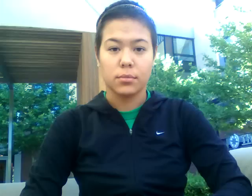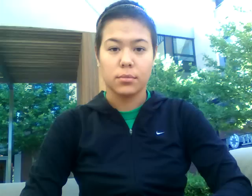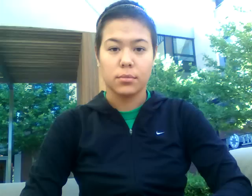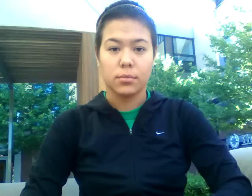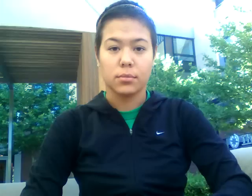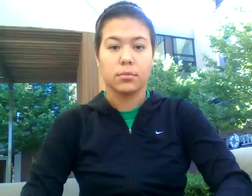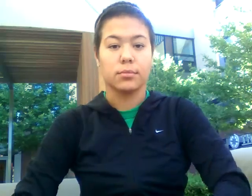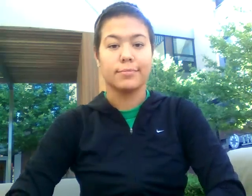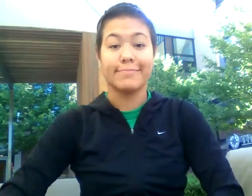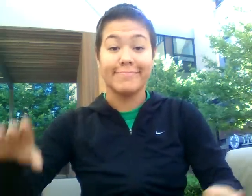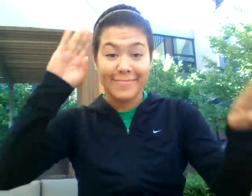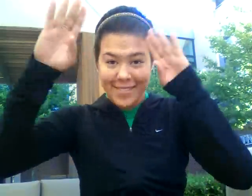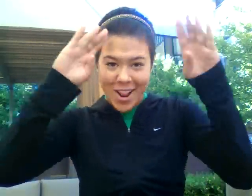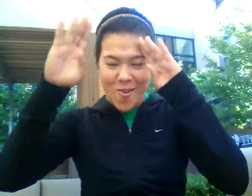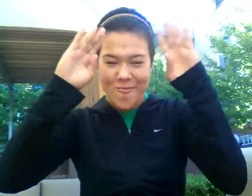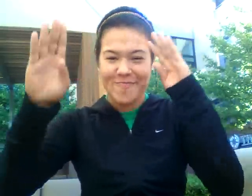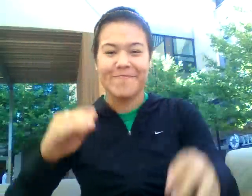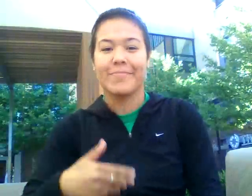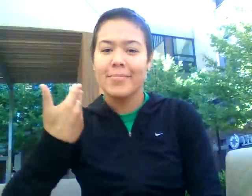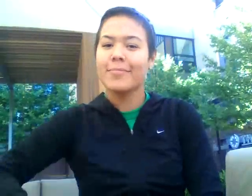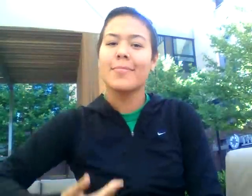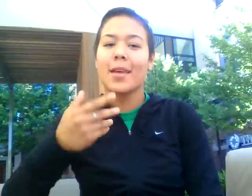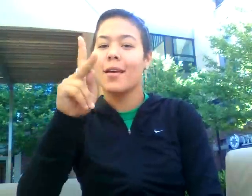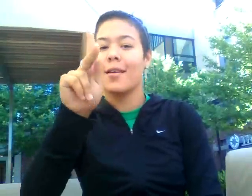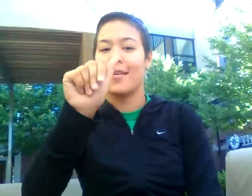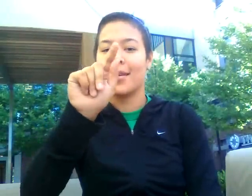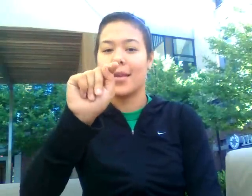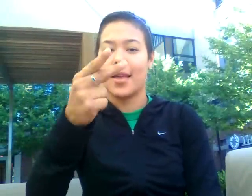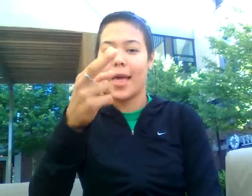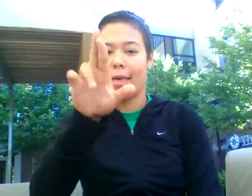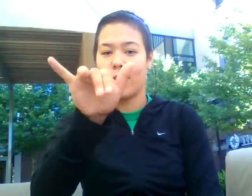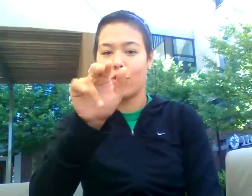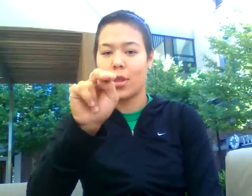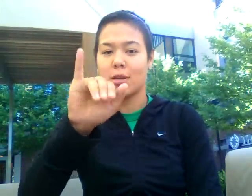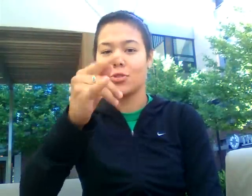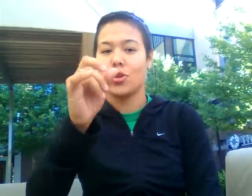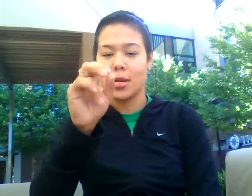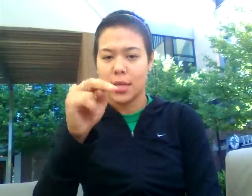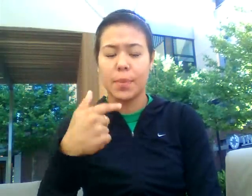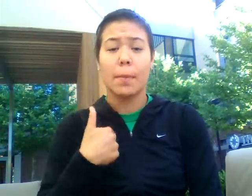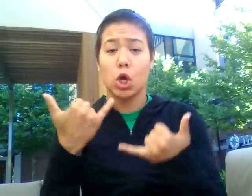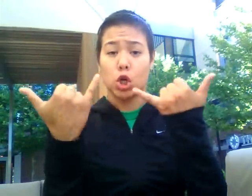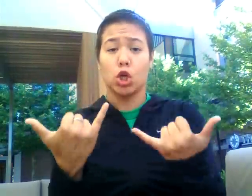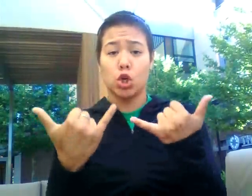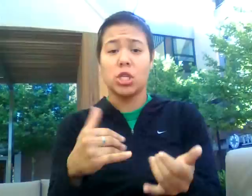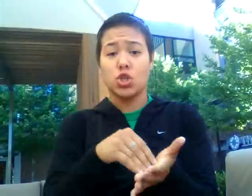Hello! My name is Kathryn Johnson. I am a current student at RIT.